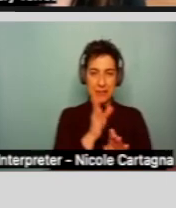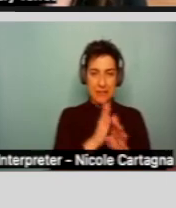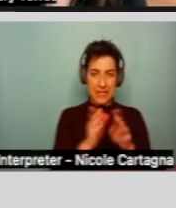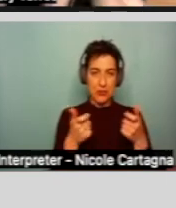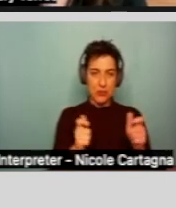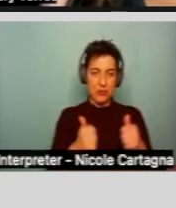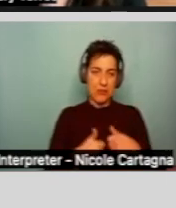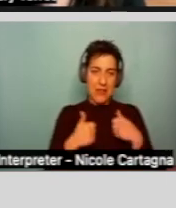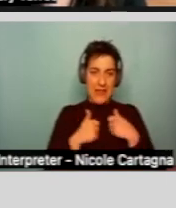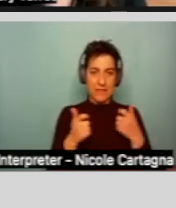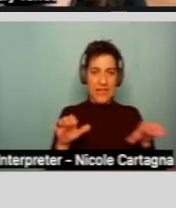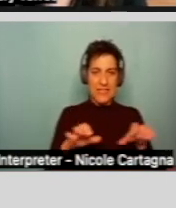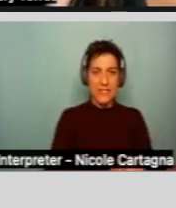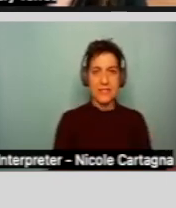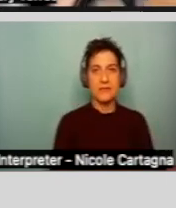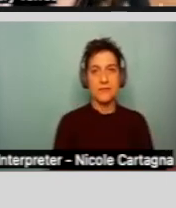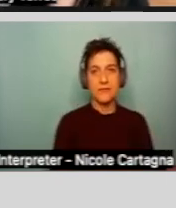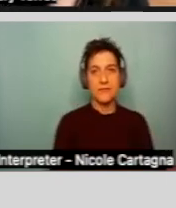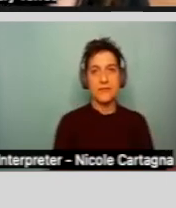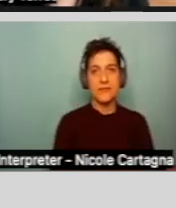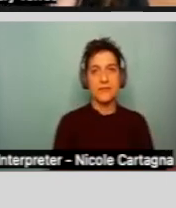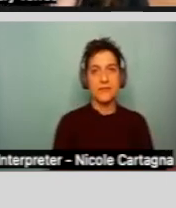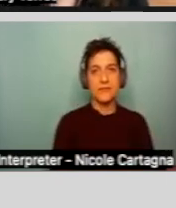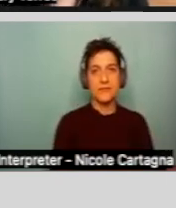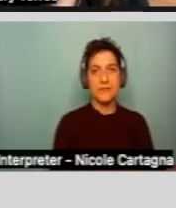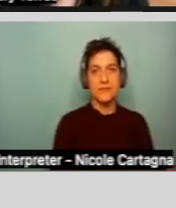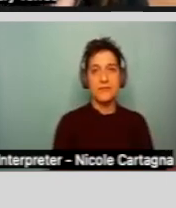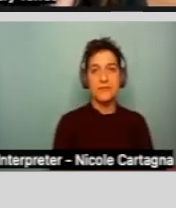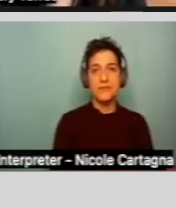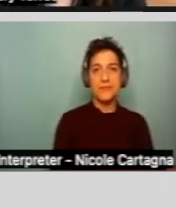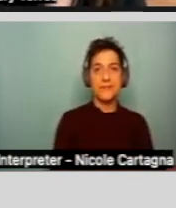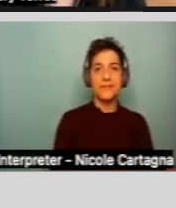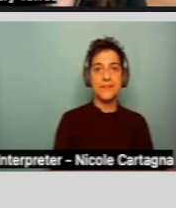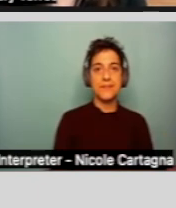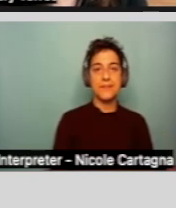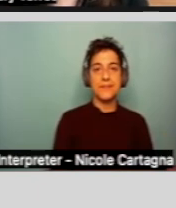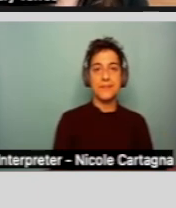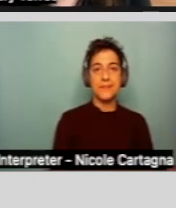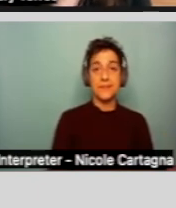So think about this, if an applicant is applying for regional center services and you have